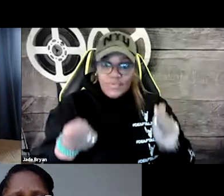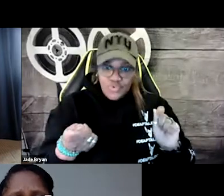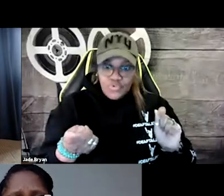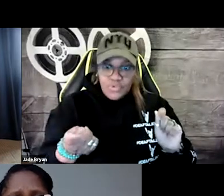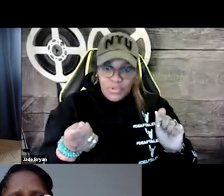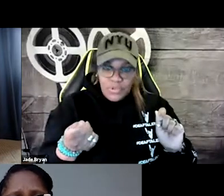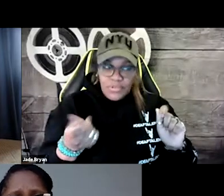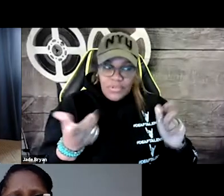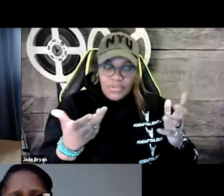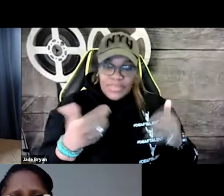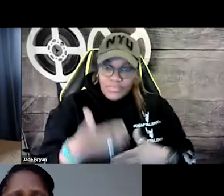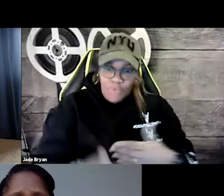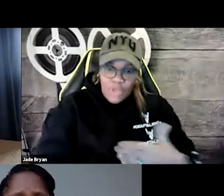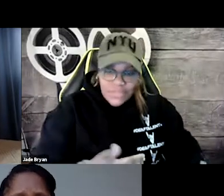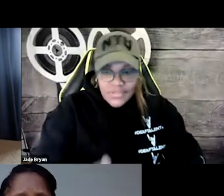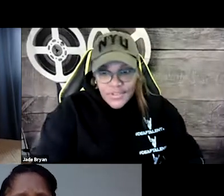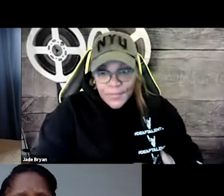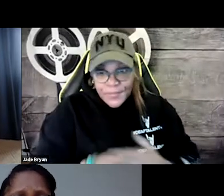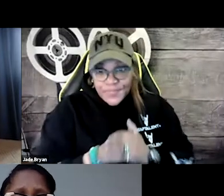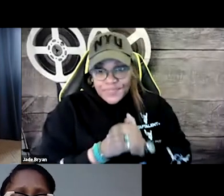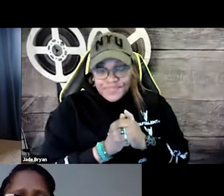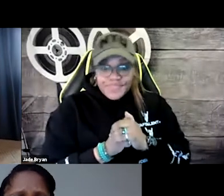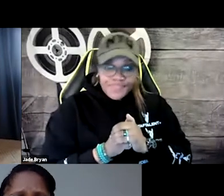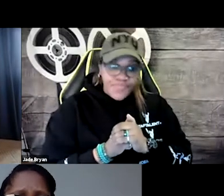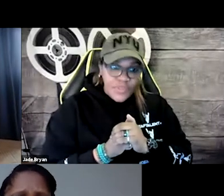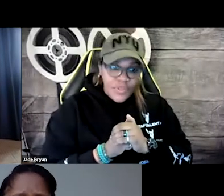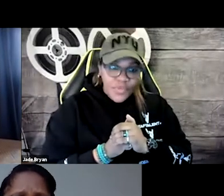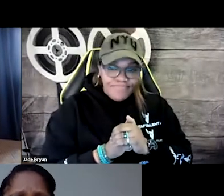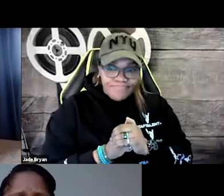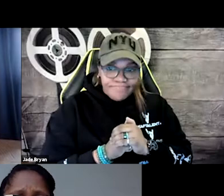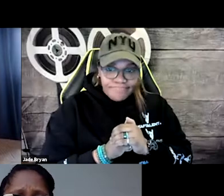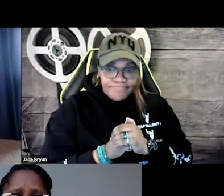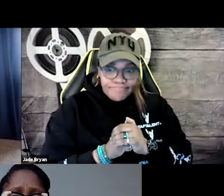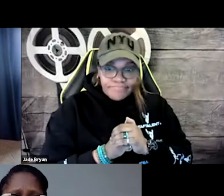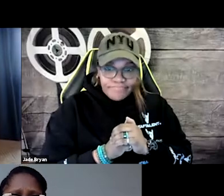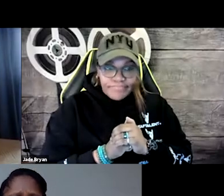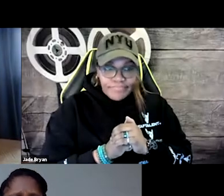So there's a lot of things that need to be changed, but it is a process, and we're working on that.